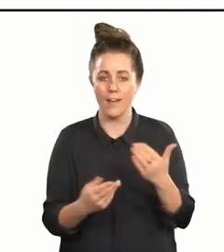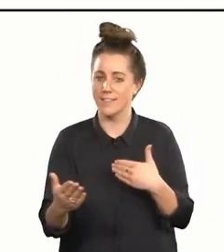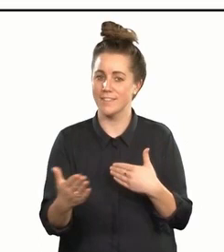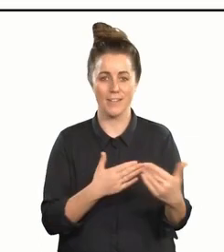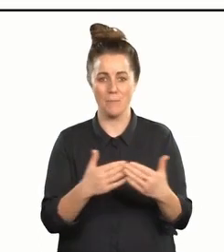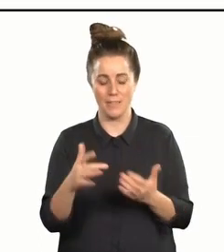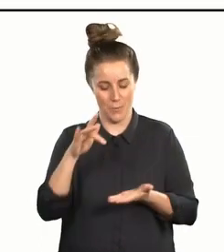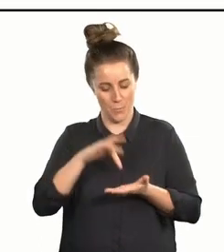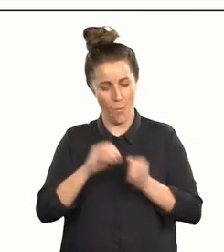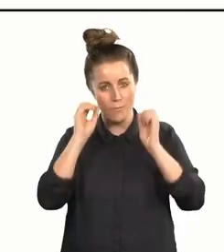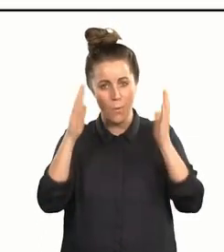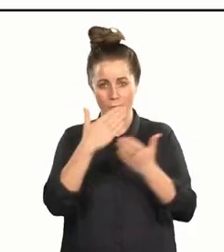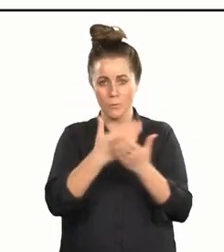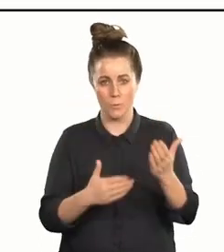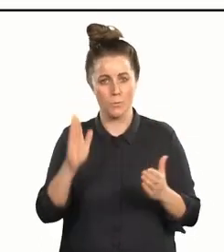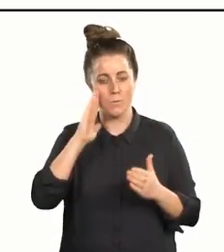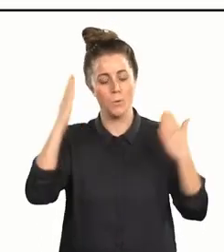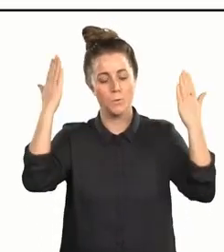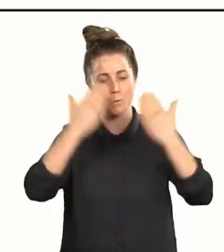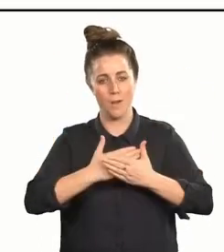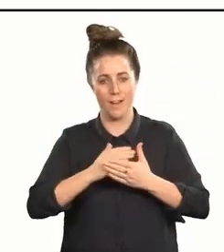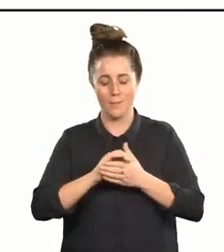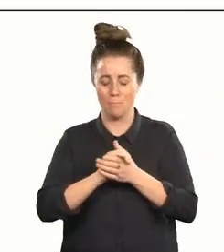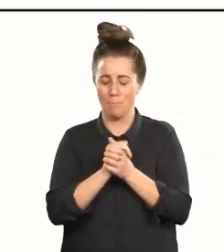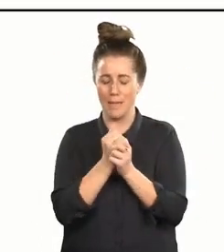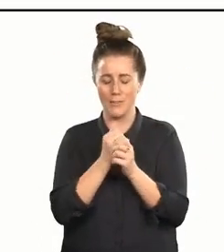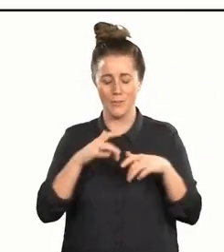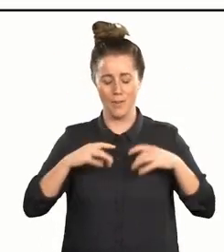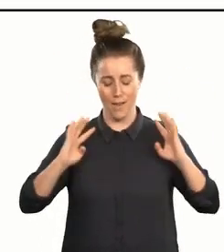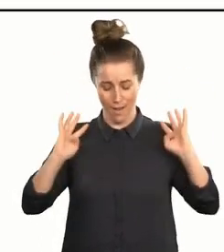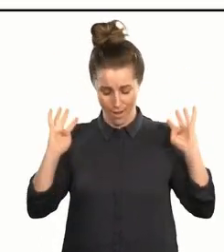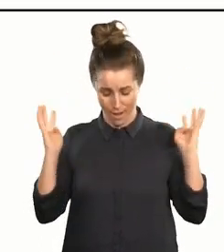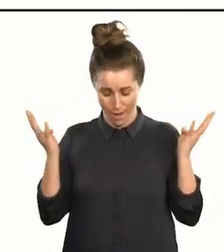is at the core of the wonderful stories we've heard tonight. It's such a pleasure to feel surrounded,